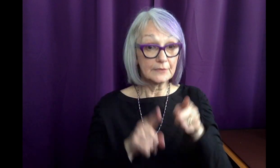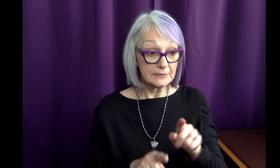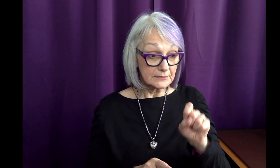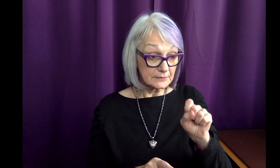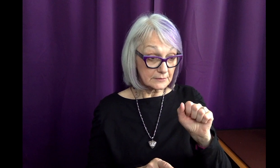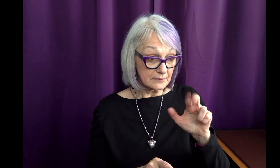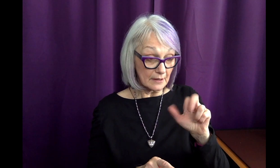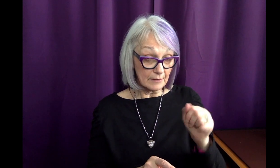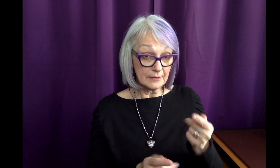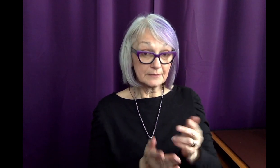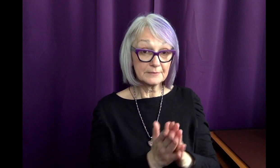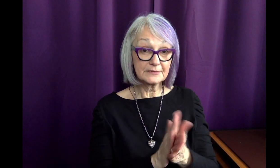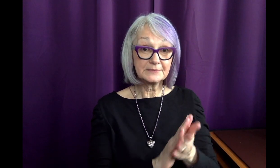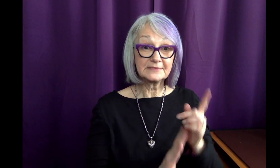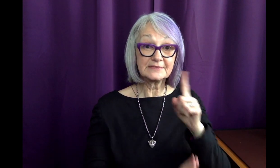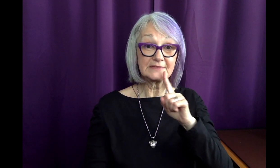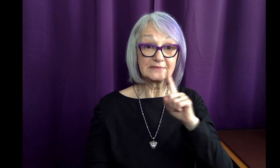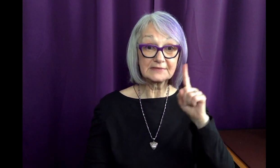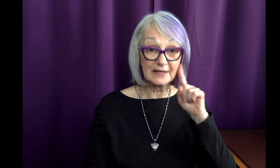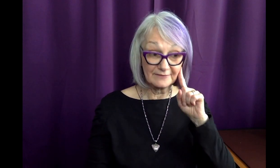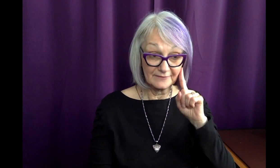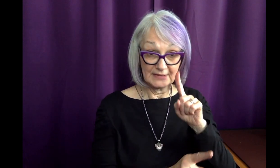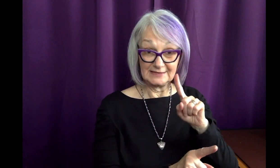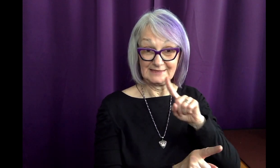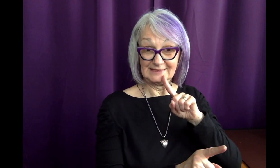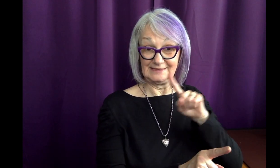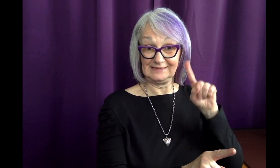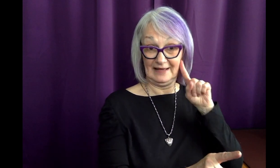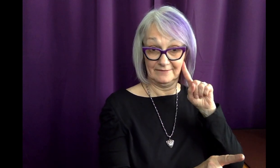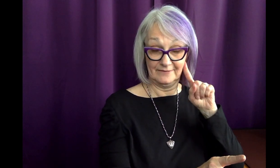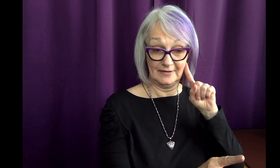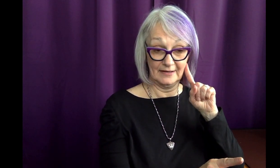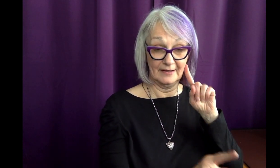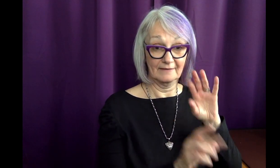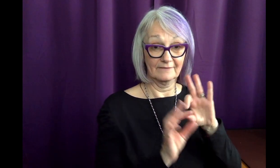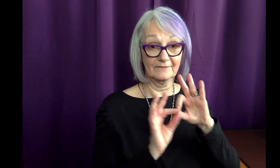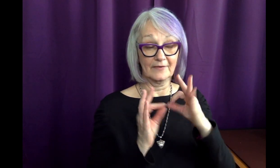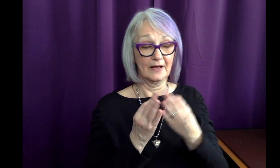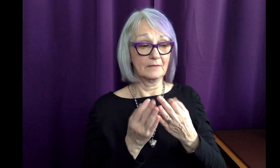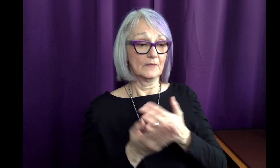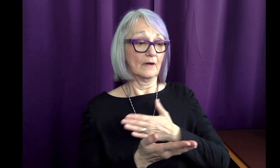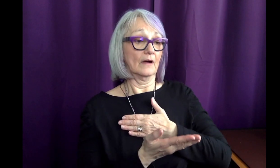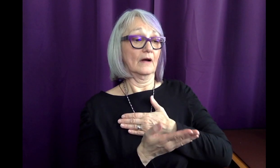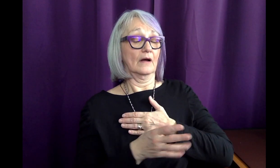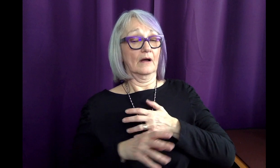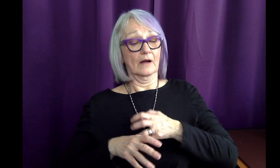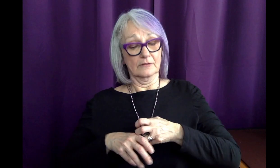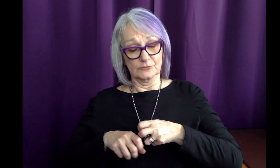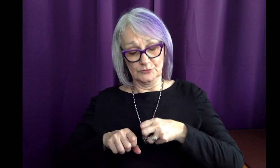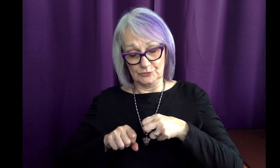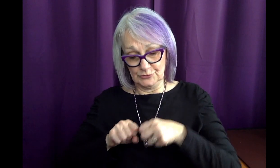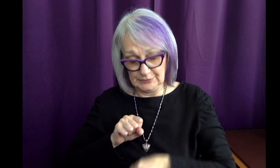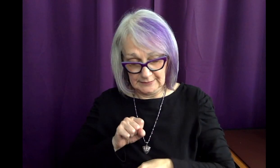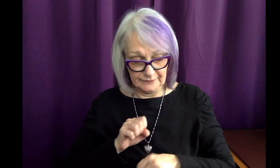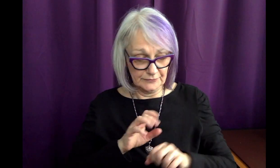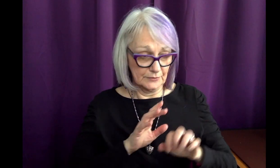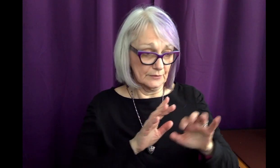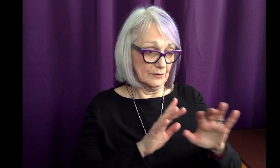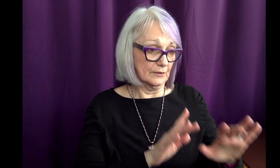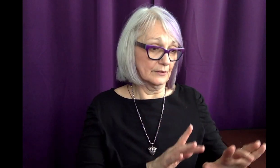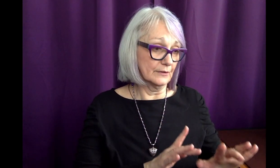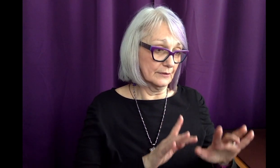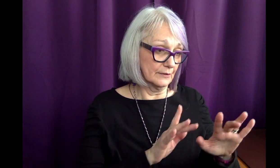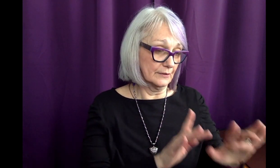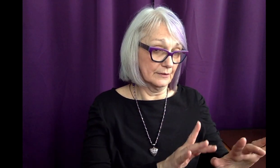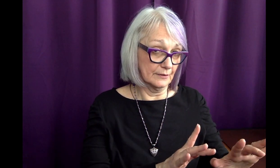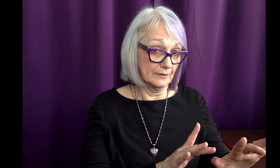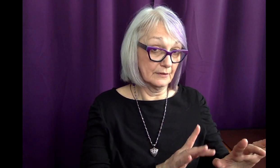When Sarah became Deaf, he explained, her family thought it was a tragedy and grieved